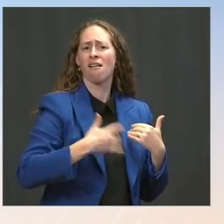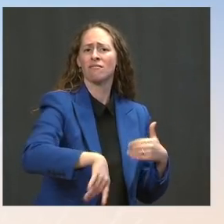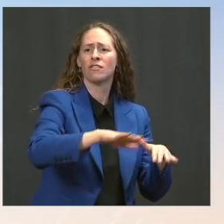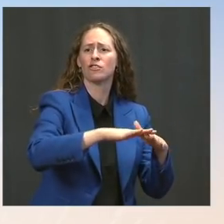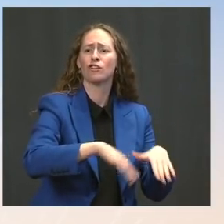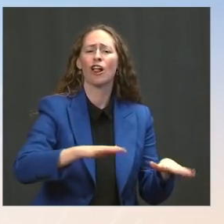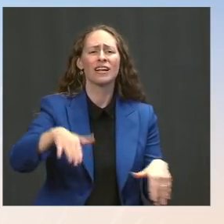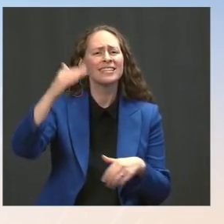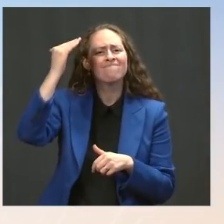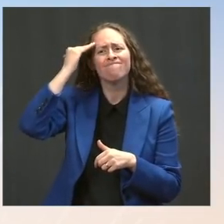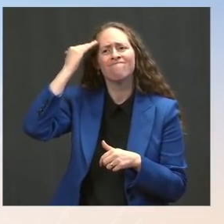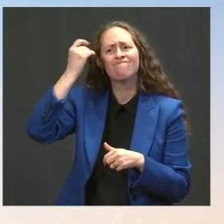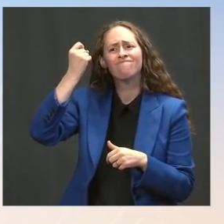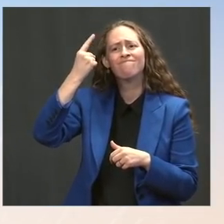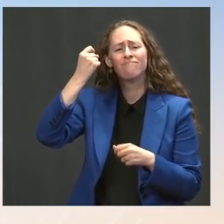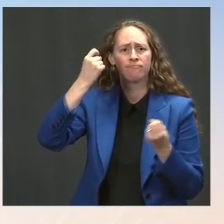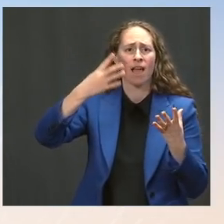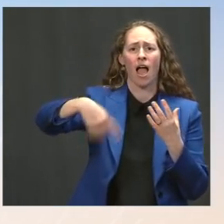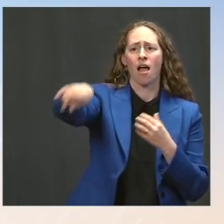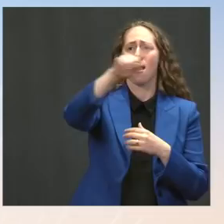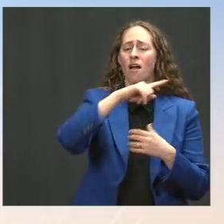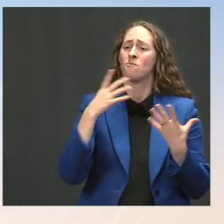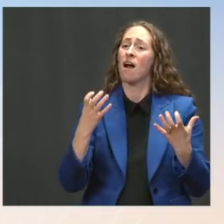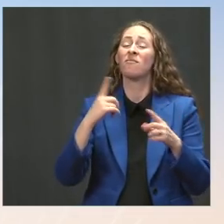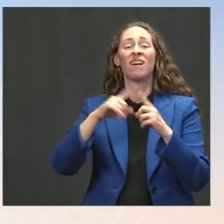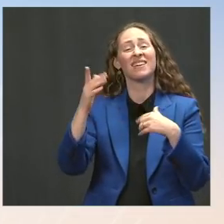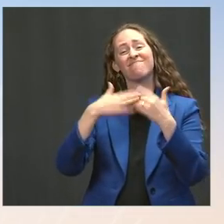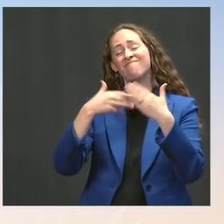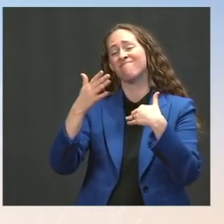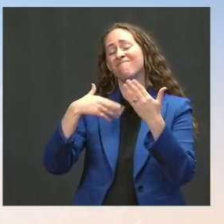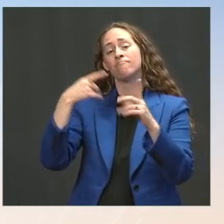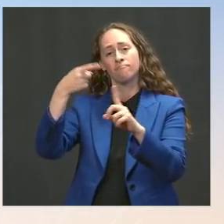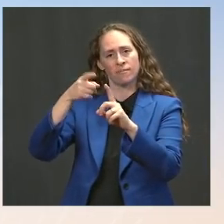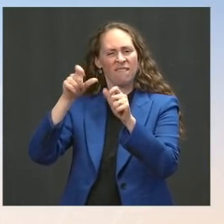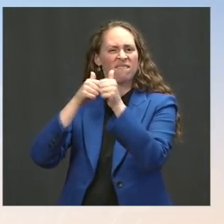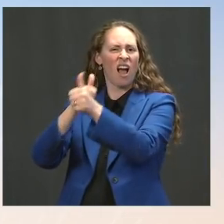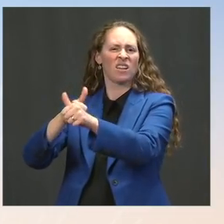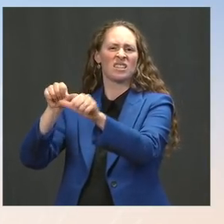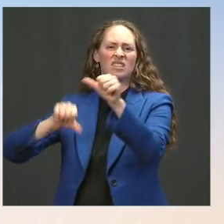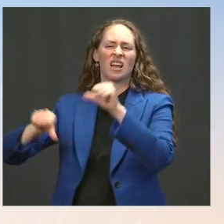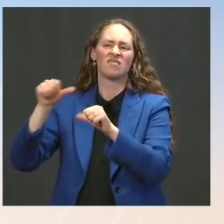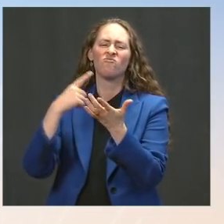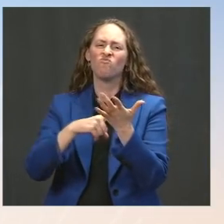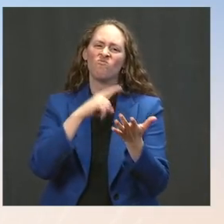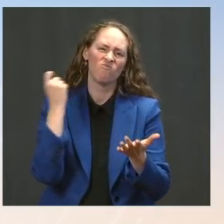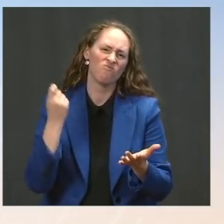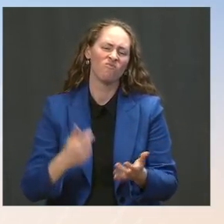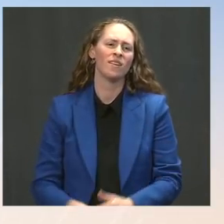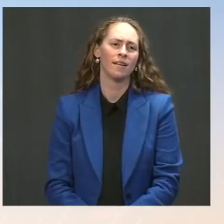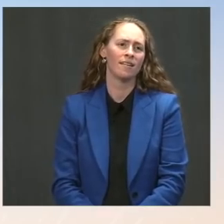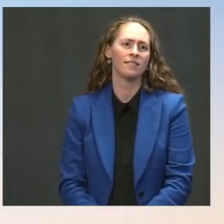it's important they move at their own speed and the speed at the scientists. Go ahead. The Press: On an international issue, I wanted to ask you about Tunisia. Ms. Psaki: Sure.